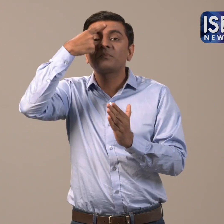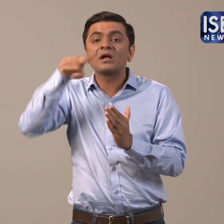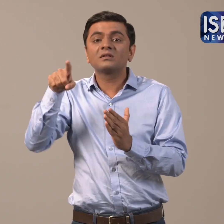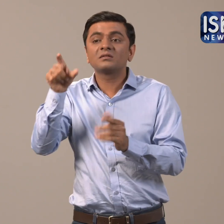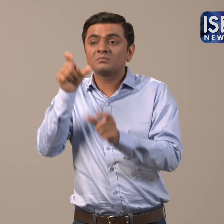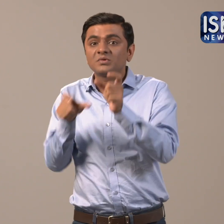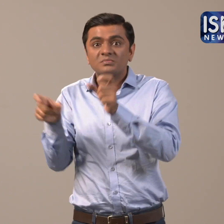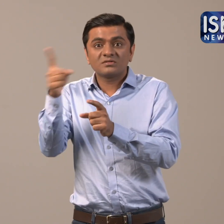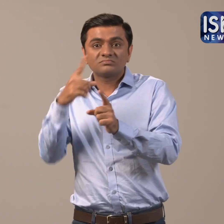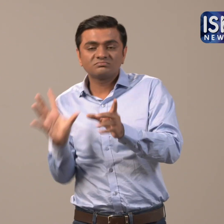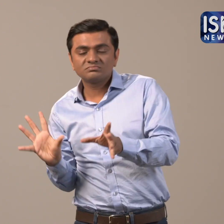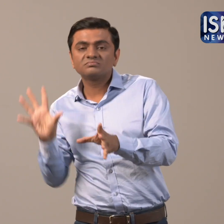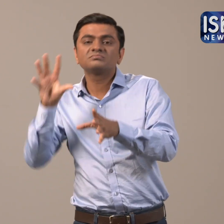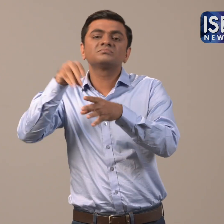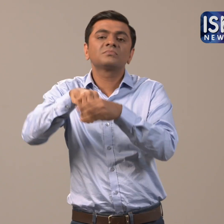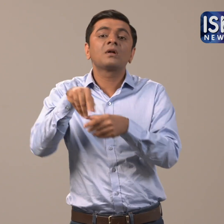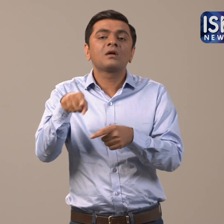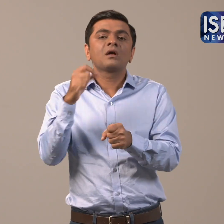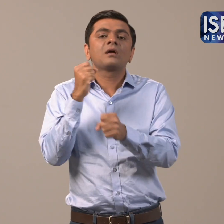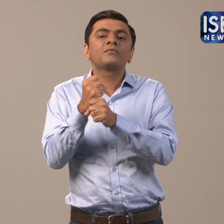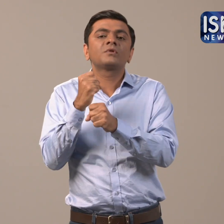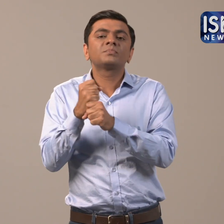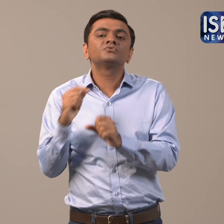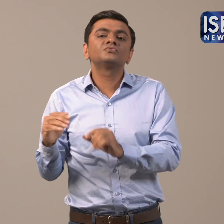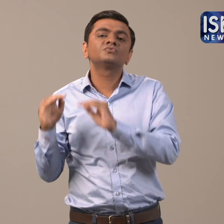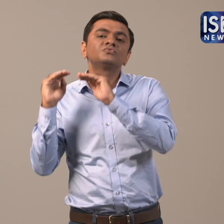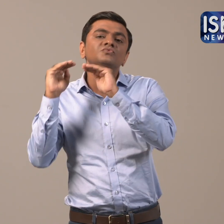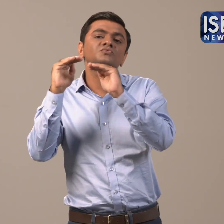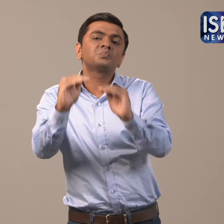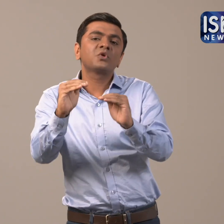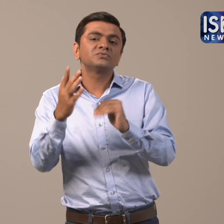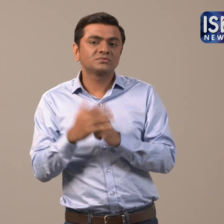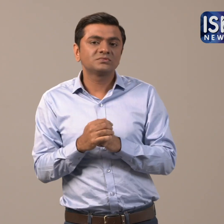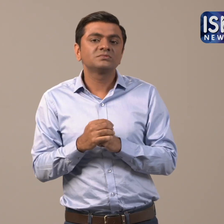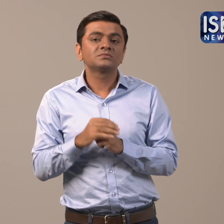Marathas are now part of this category.